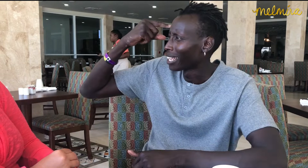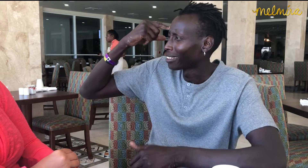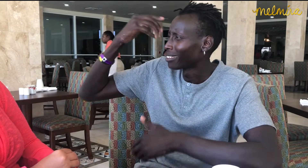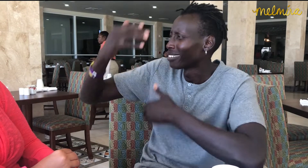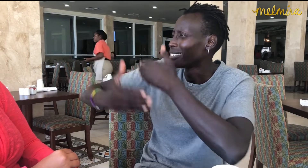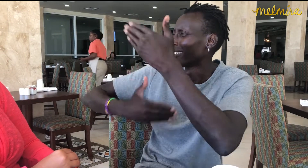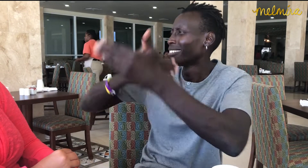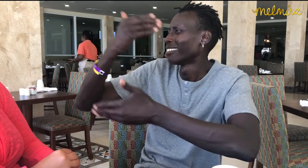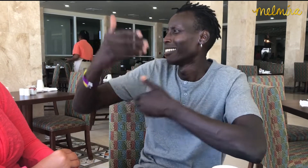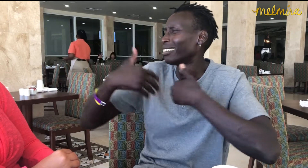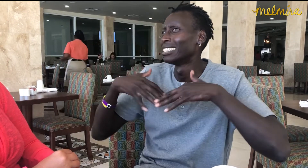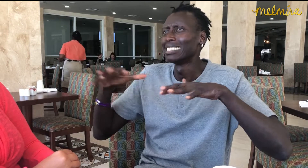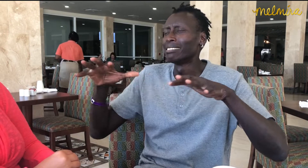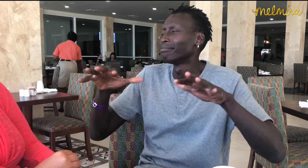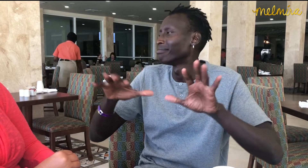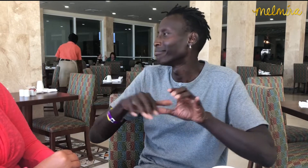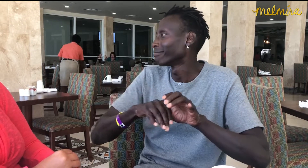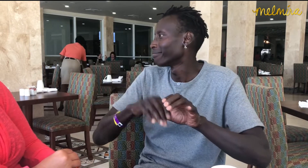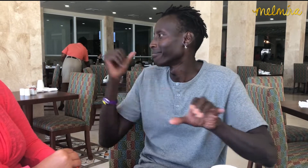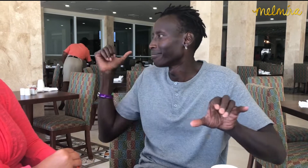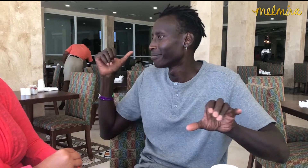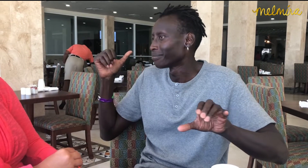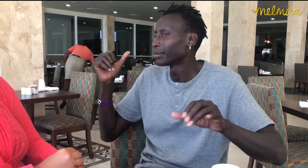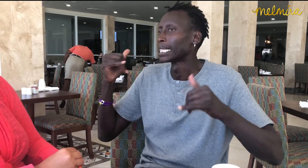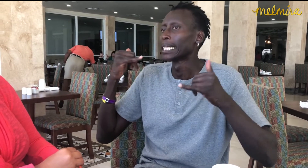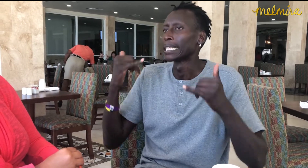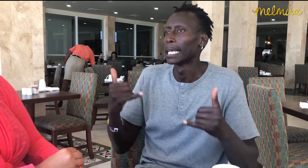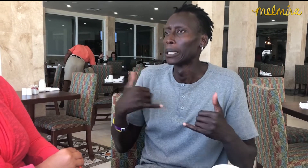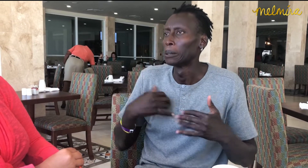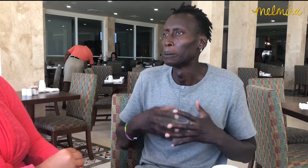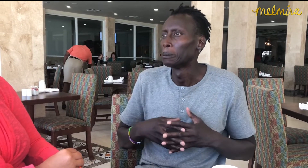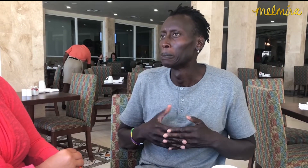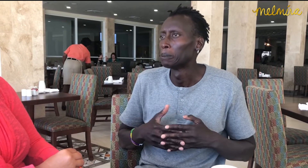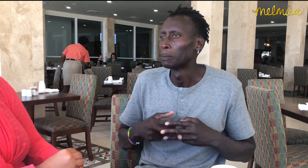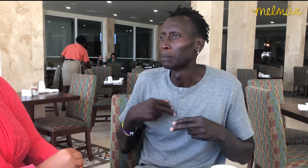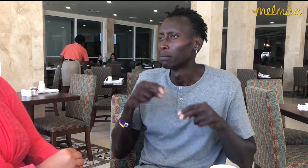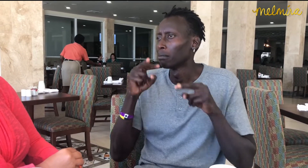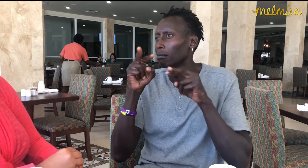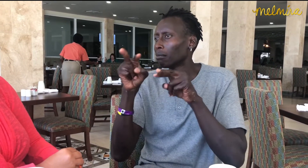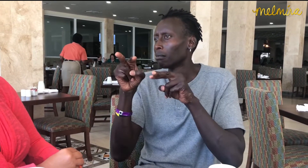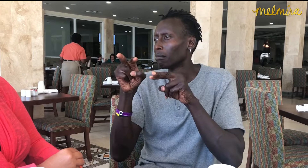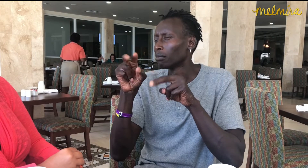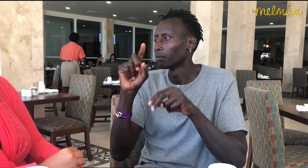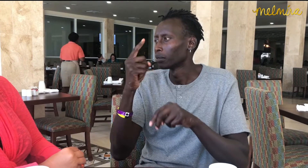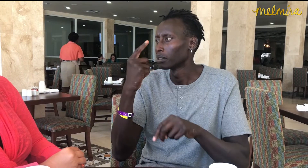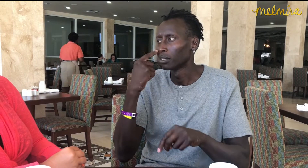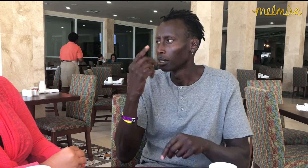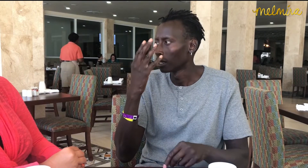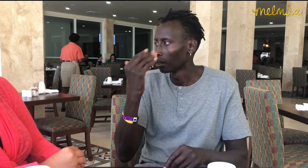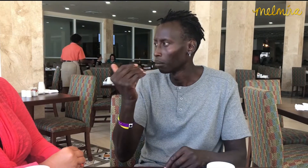government support. I got up there and started to be part of it and over time it was time for me to stop.